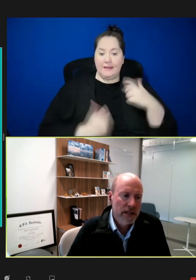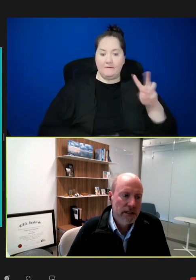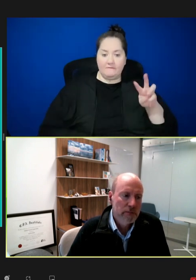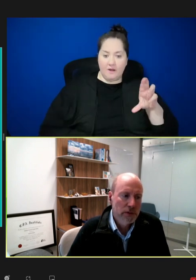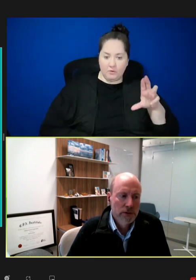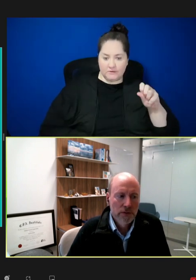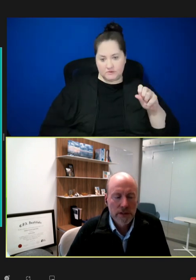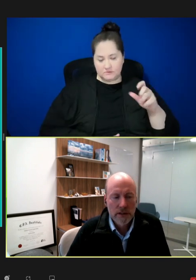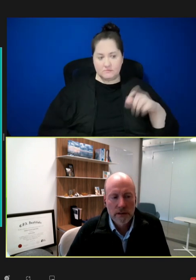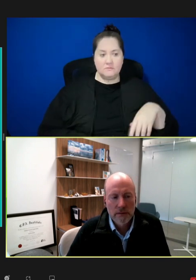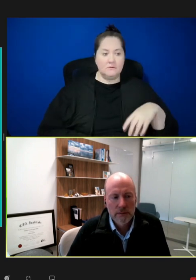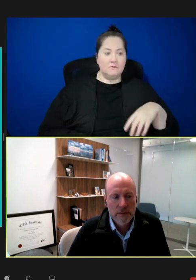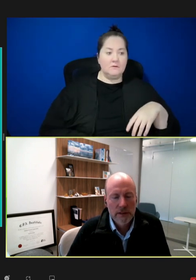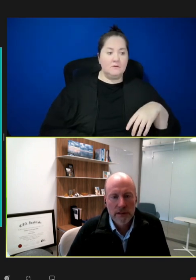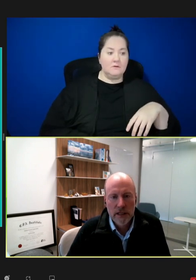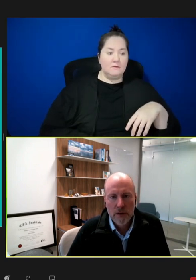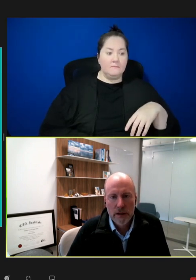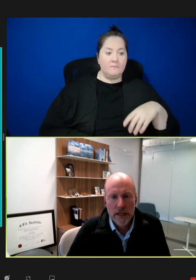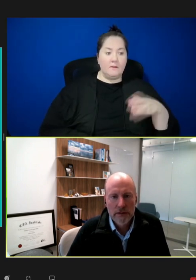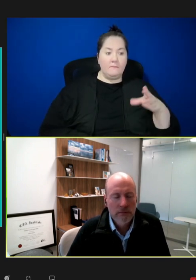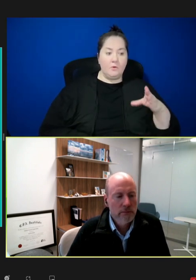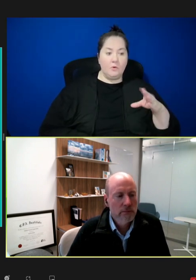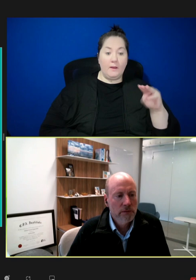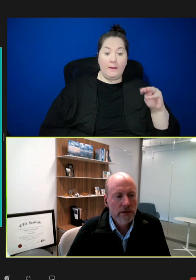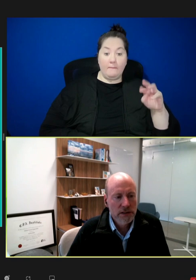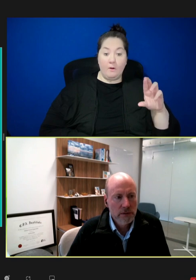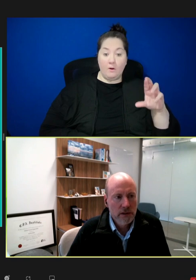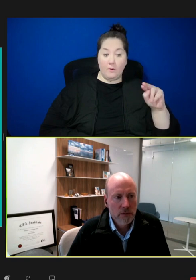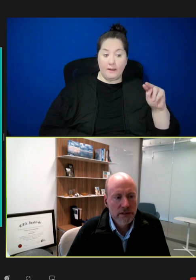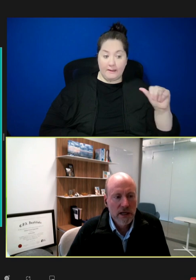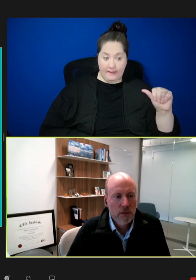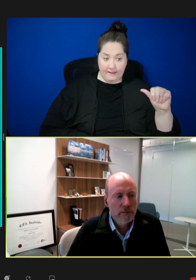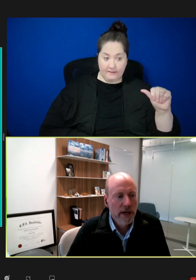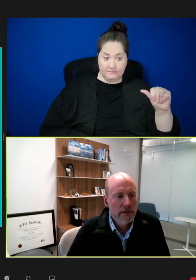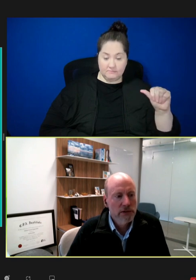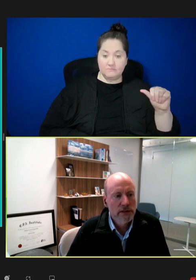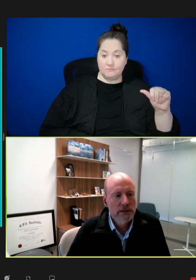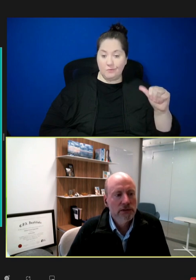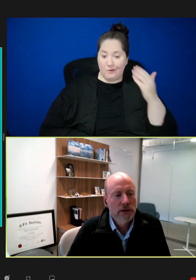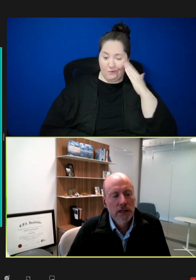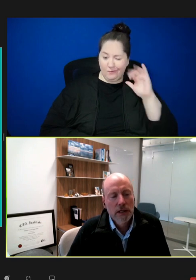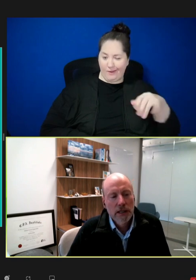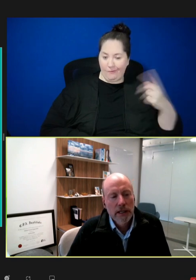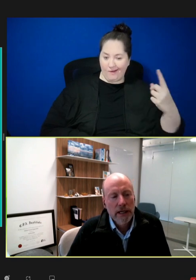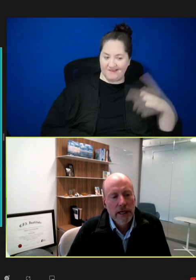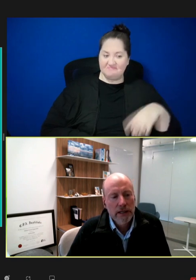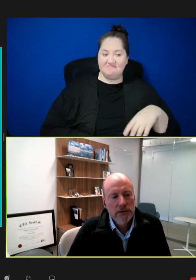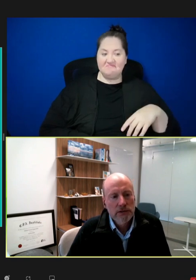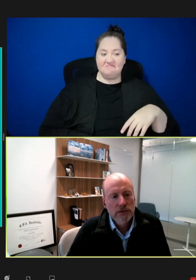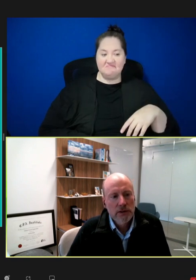and in blue, the mRNA virus. We all know what that one pathogen is. And